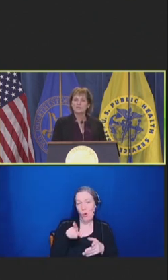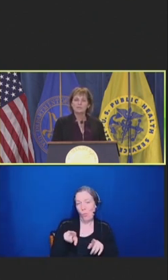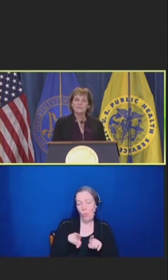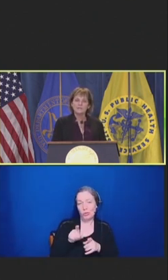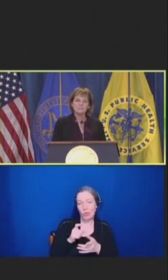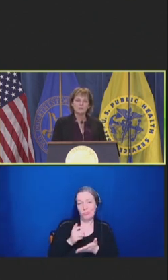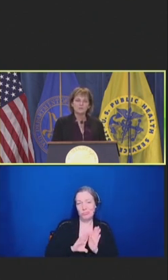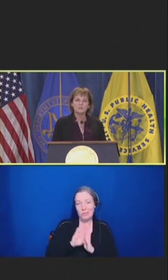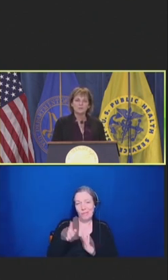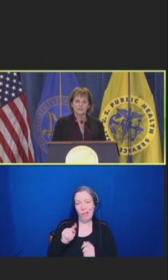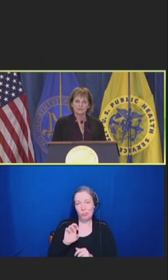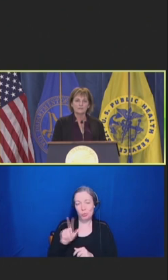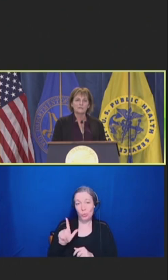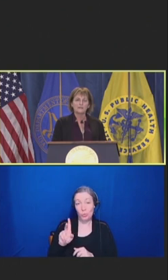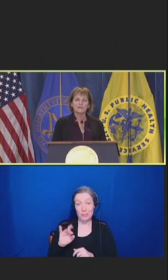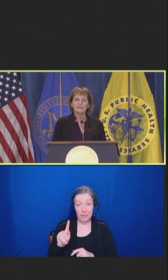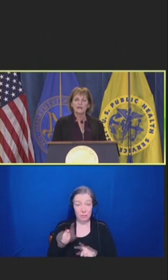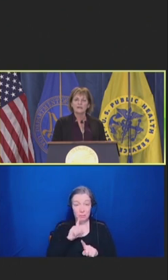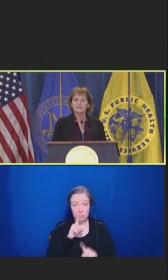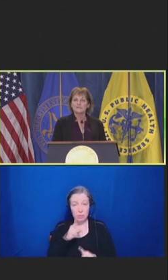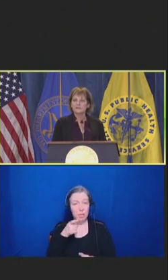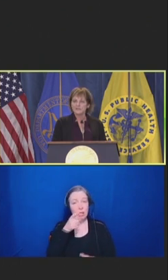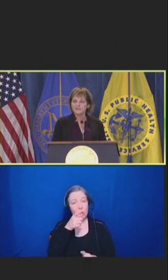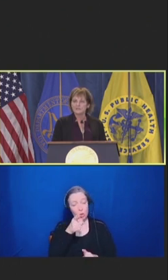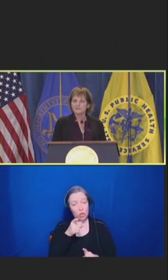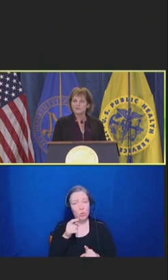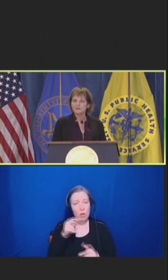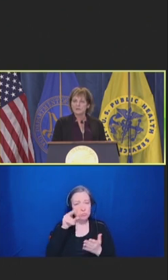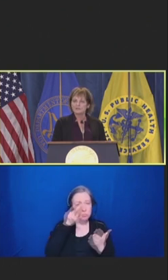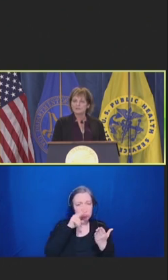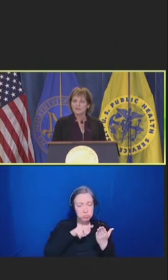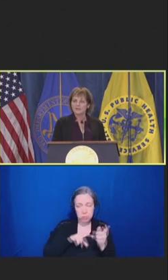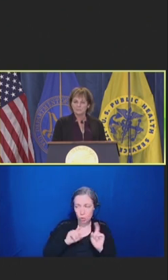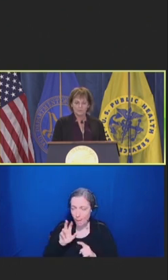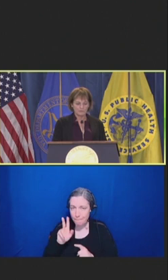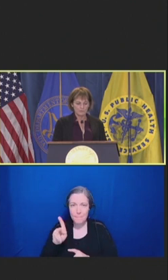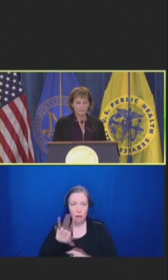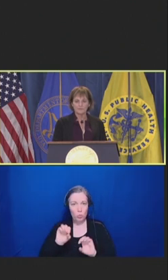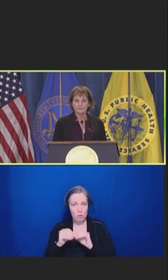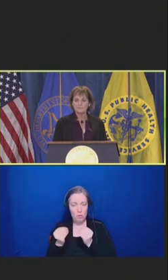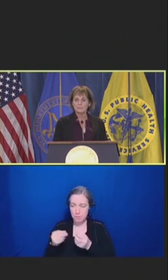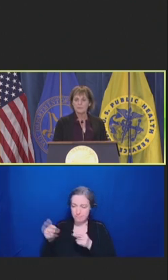teams are doing that is unnecessary and wasteful that can be removed.